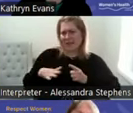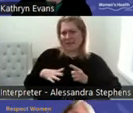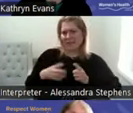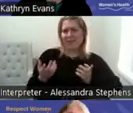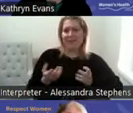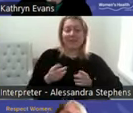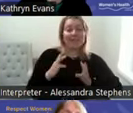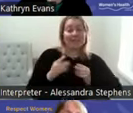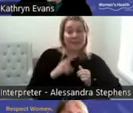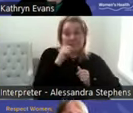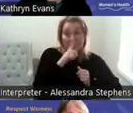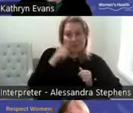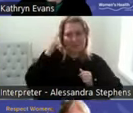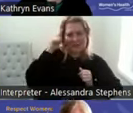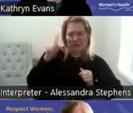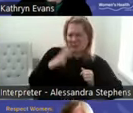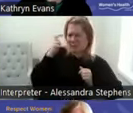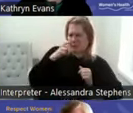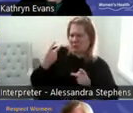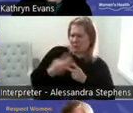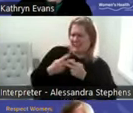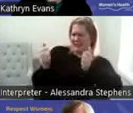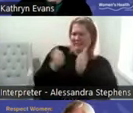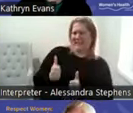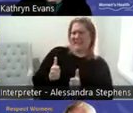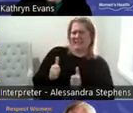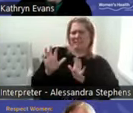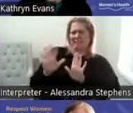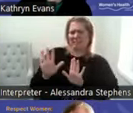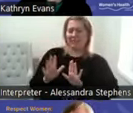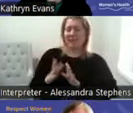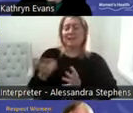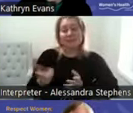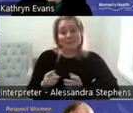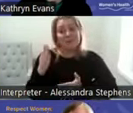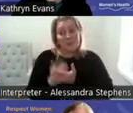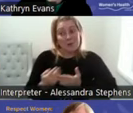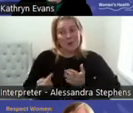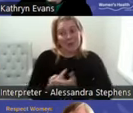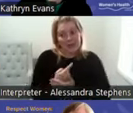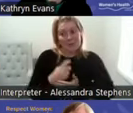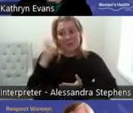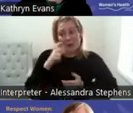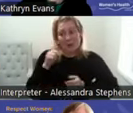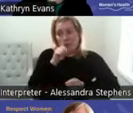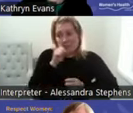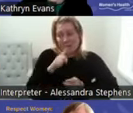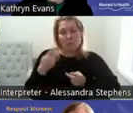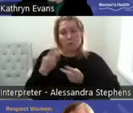do not have sex where in fact older people still have sex, during before and after menopause.